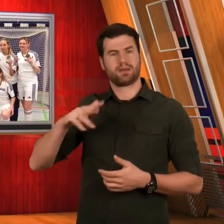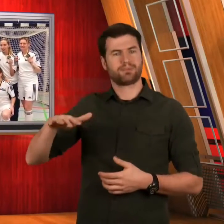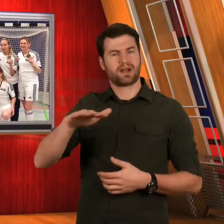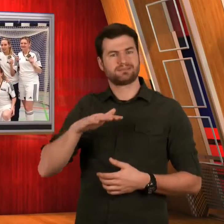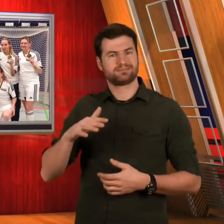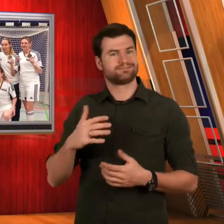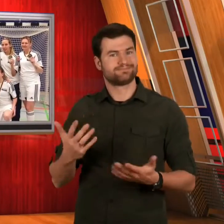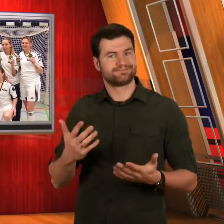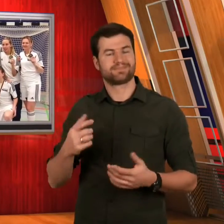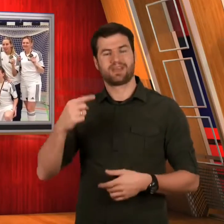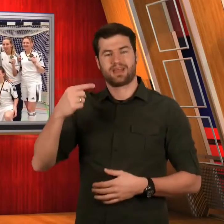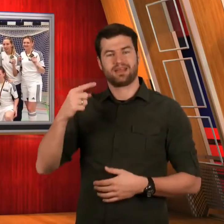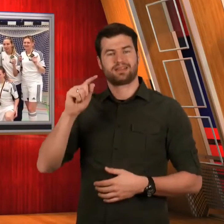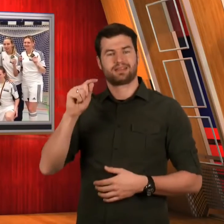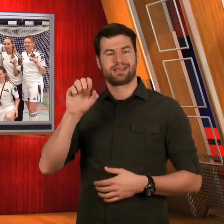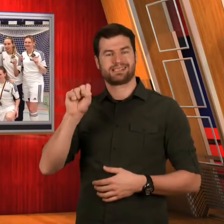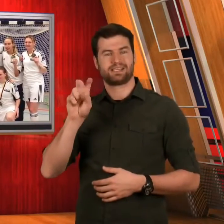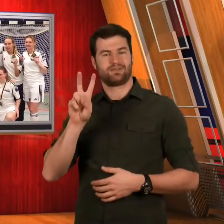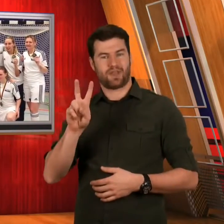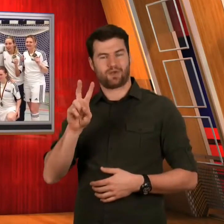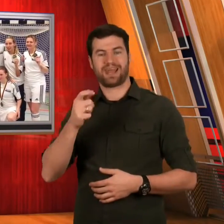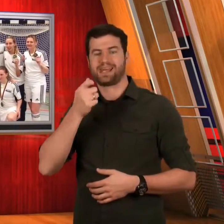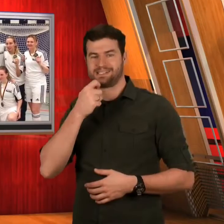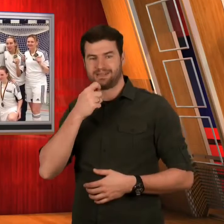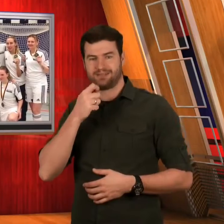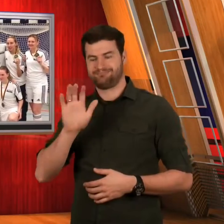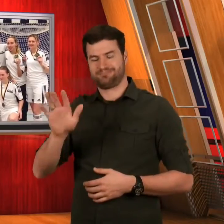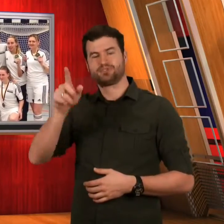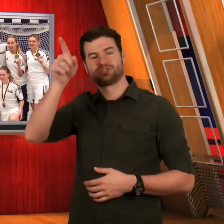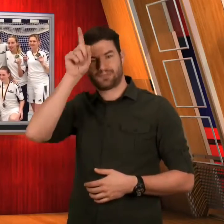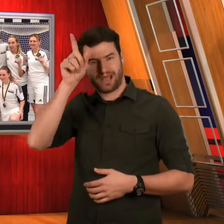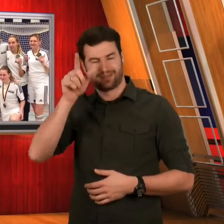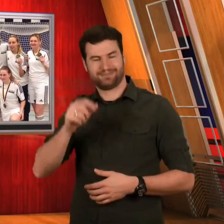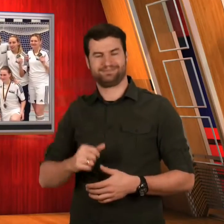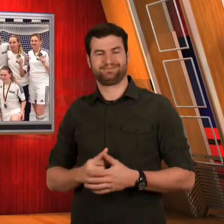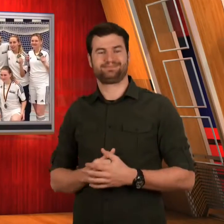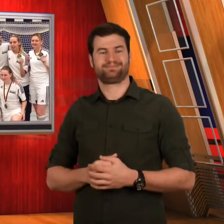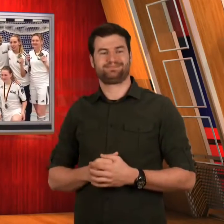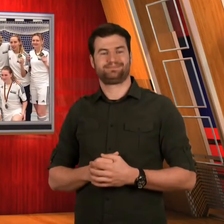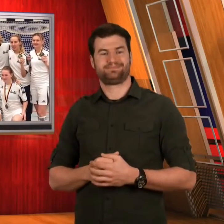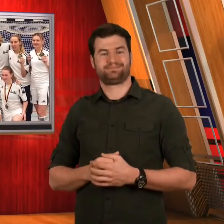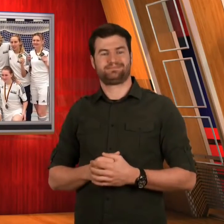and the third place was GTSV Essen from Germany.